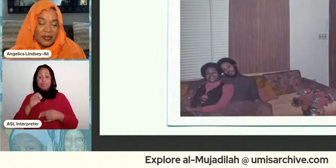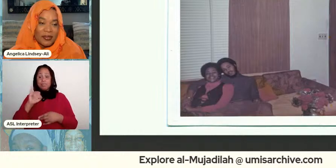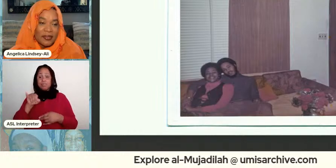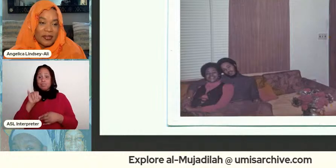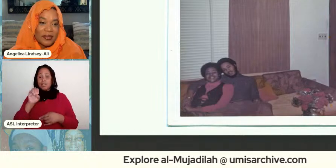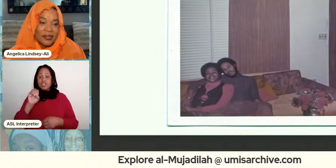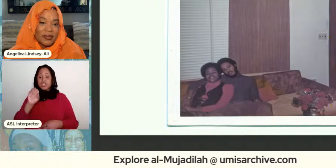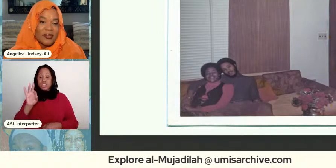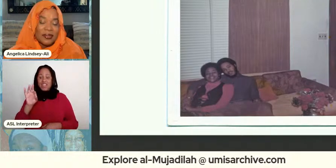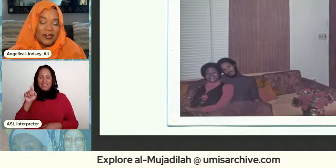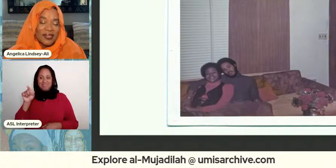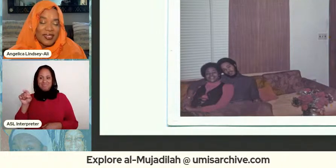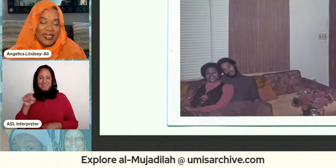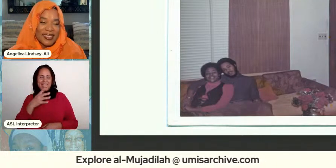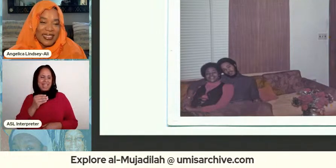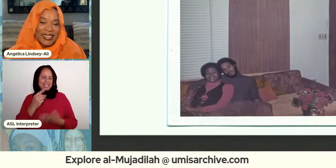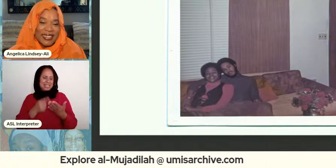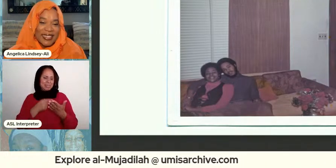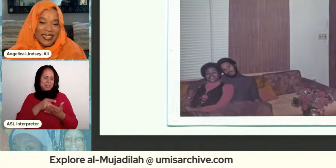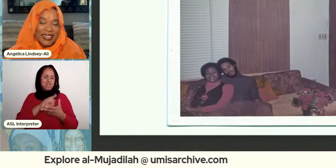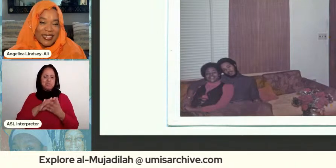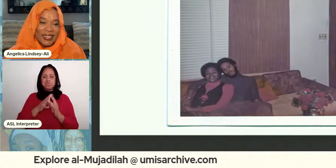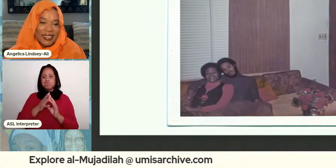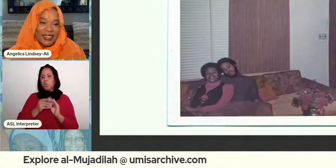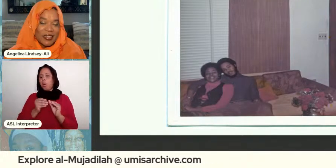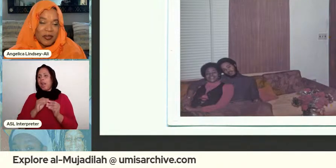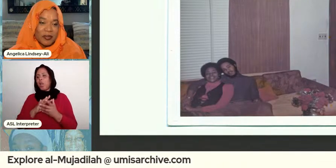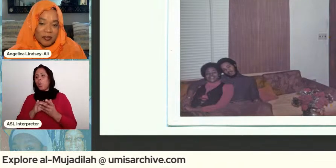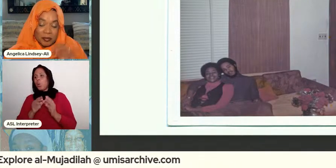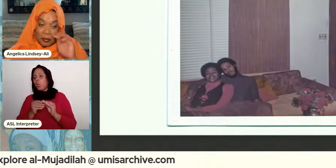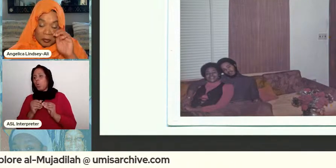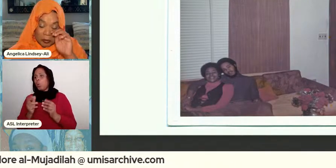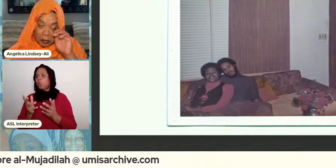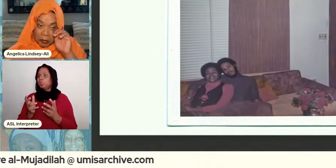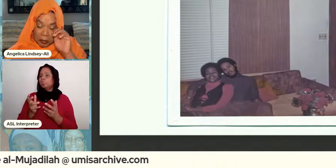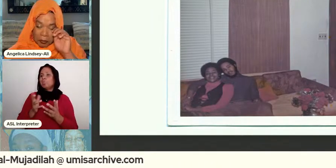wistfully in a way right i never met him i didn't know him you know they were together before she